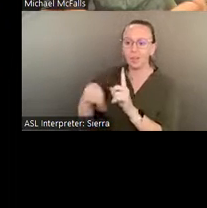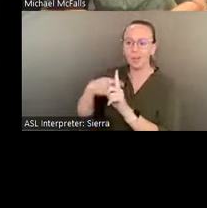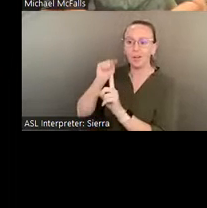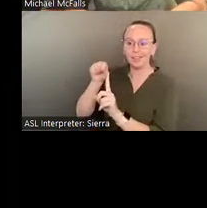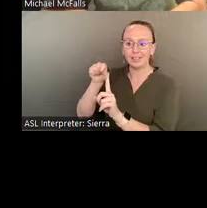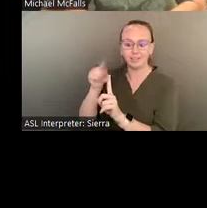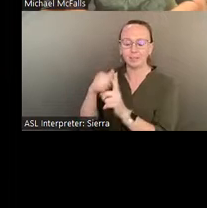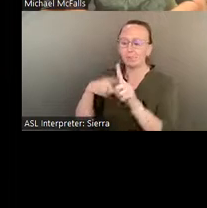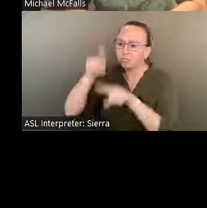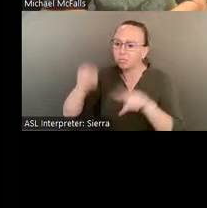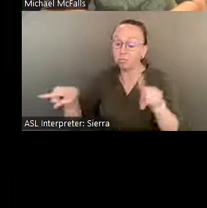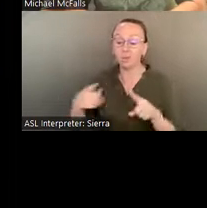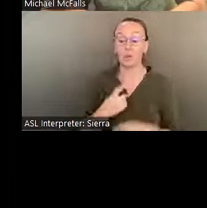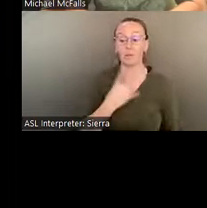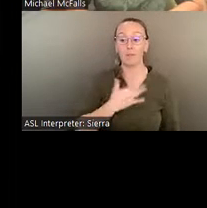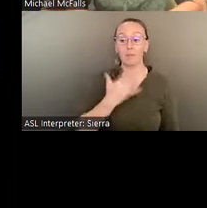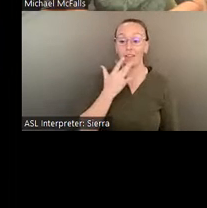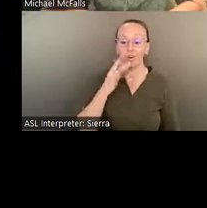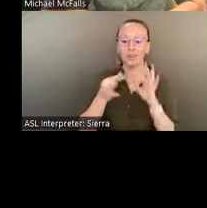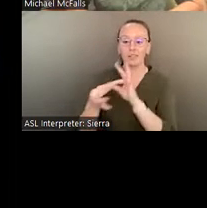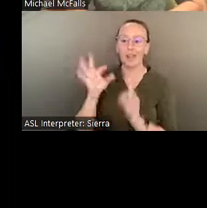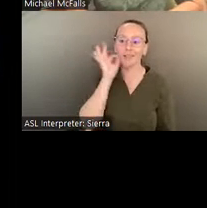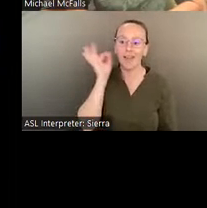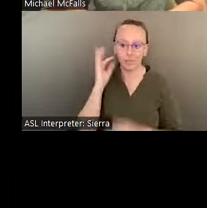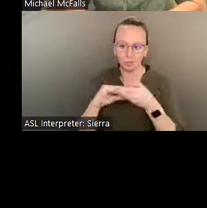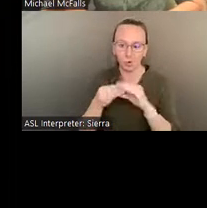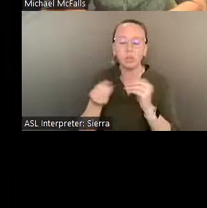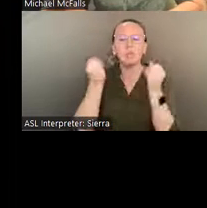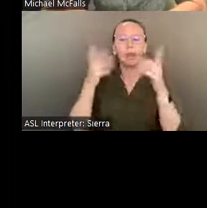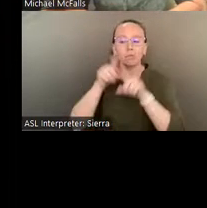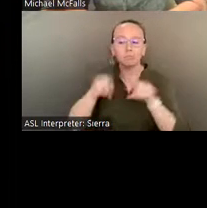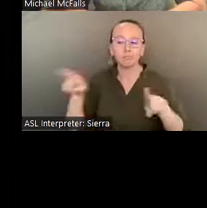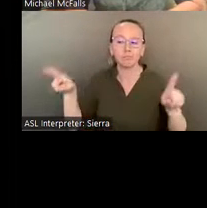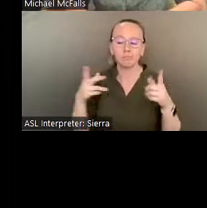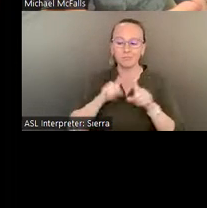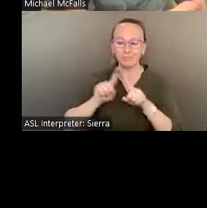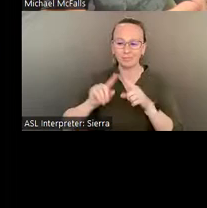There's variations on this story that we've been told, but Eddie had this ability, people